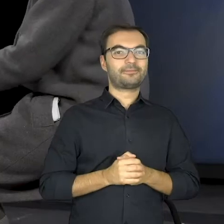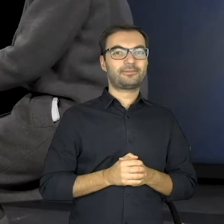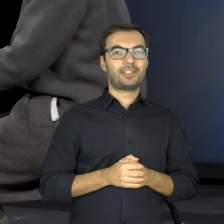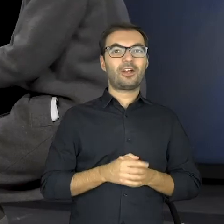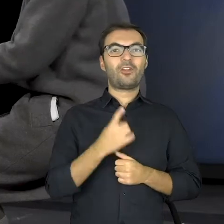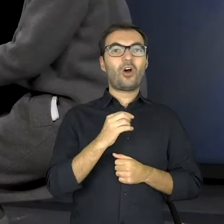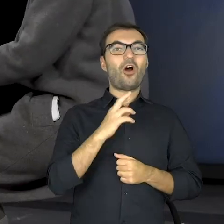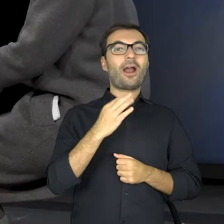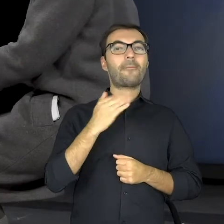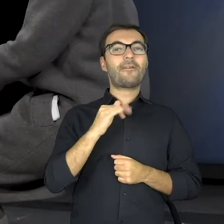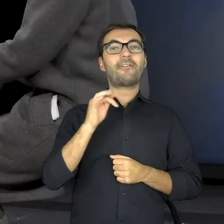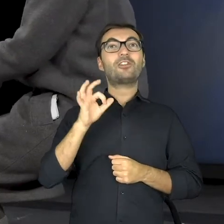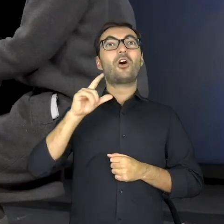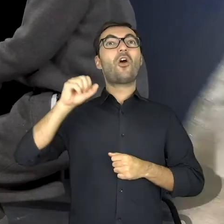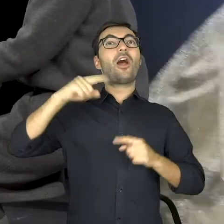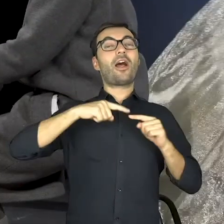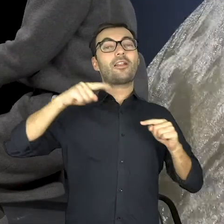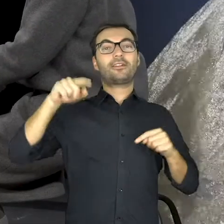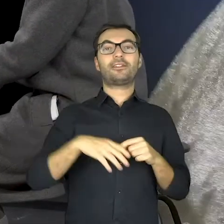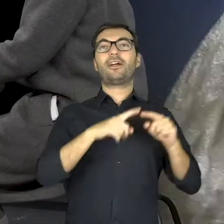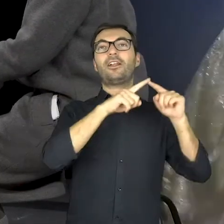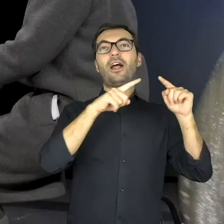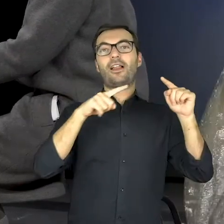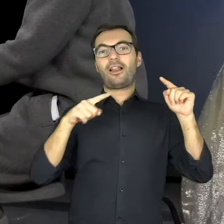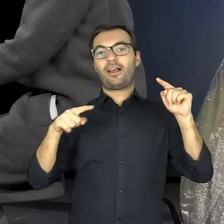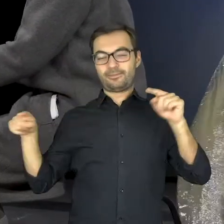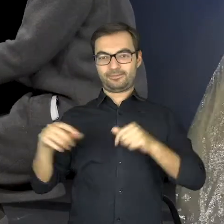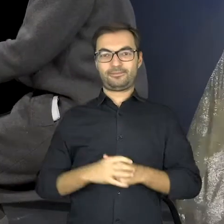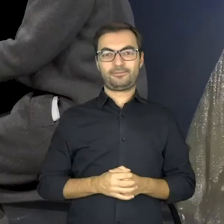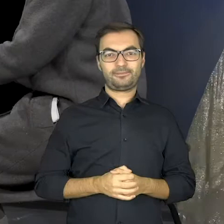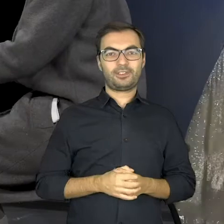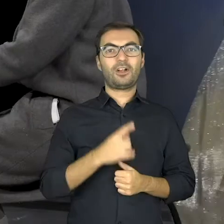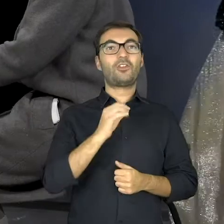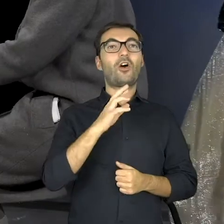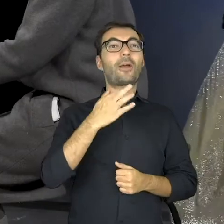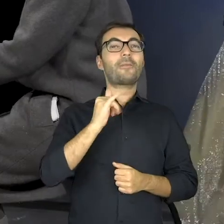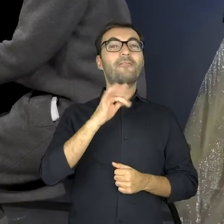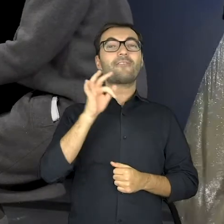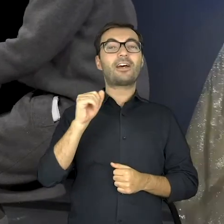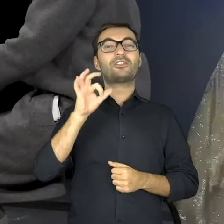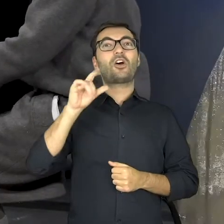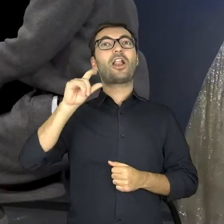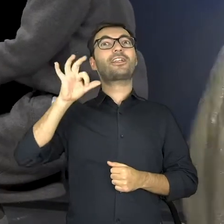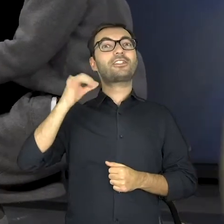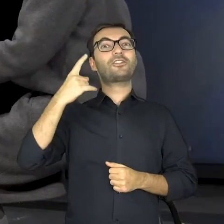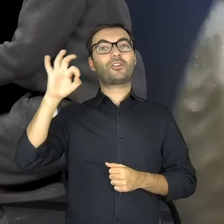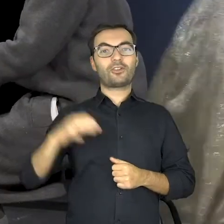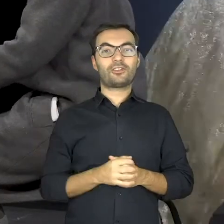Do-re-mi-fa-sol-la-si-do do-si-la-sol-fa-mi-re-do Do-re-mi-fa-sol-la-si-do